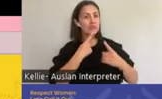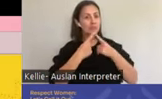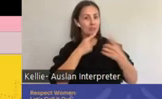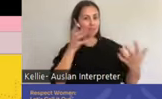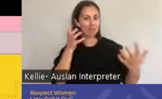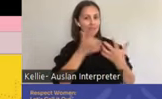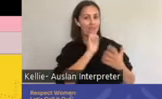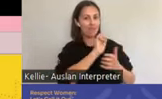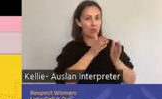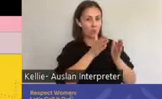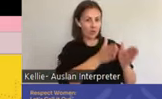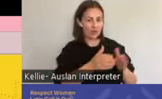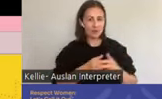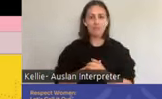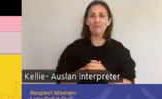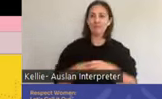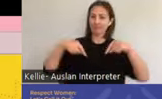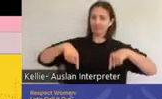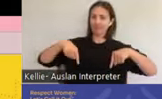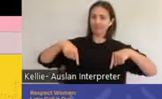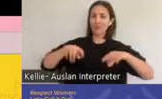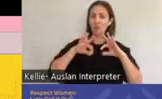our vision at Women's Health Loddon Mallee is equity and health and